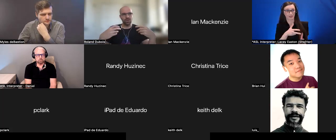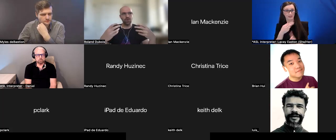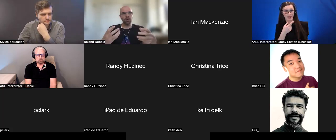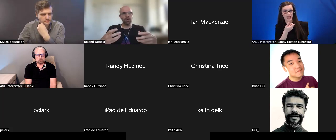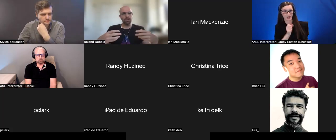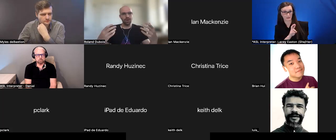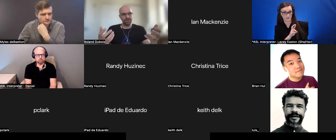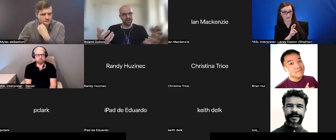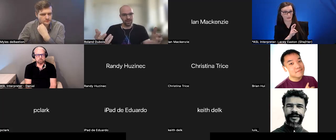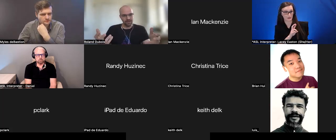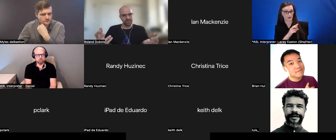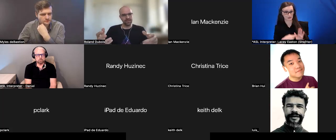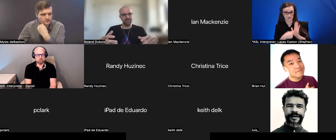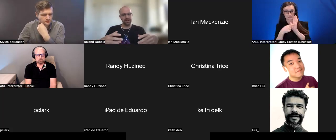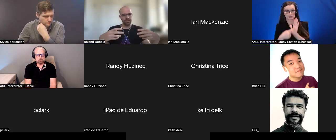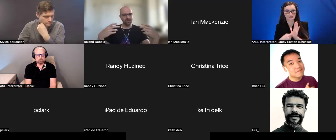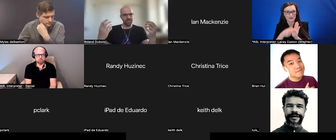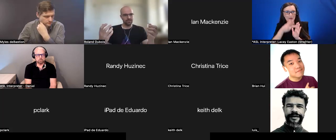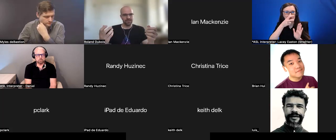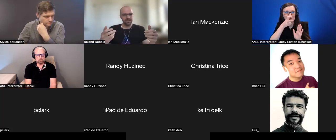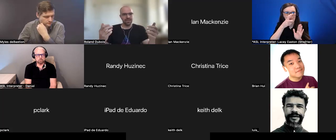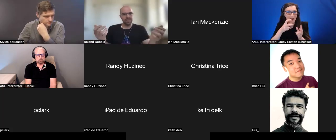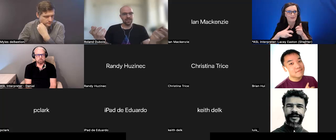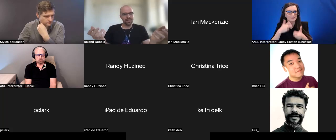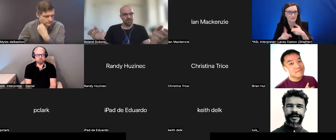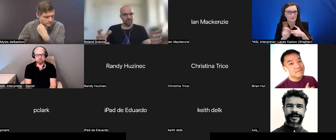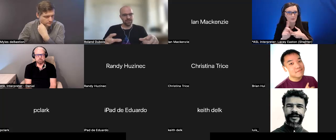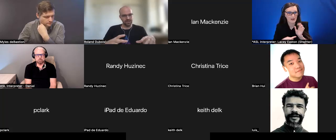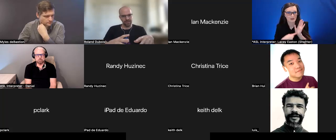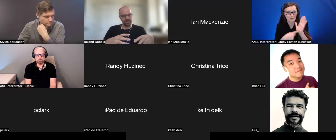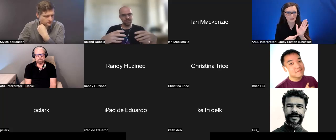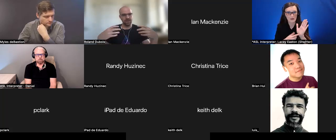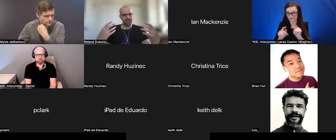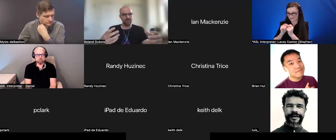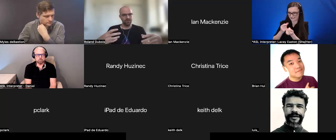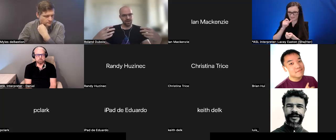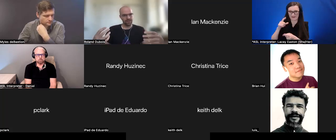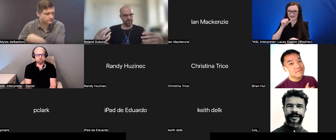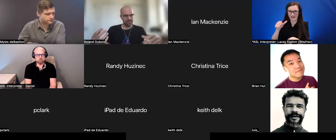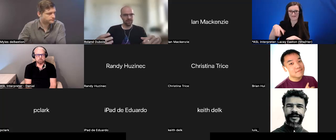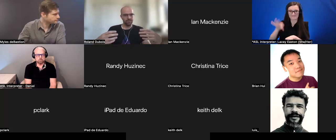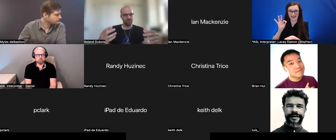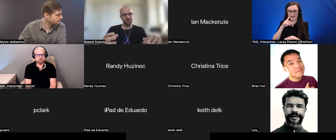show where the bugs are. At their own teams and it discover because there are not enough hands on board -- That their own teams did not discover because there are not enough hands on board.